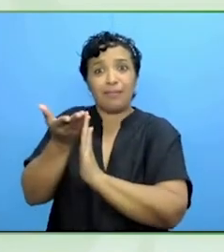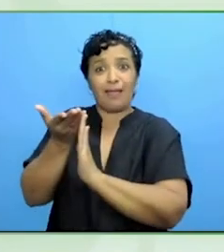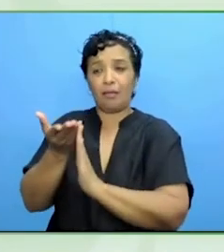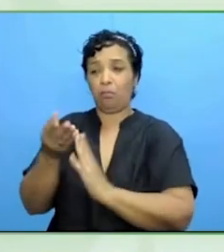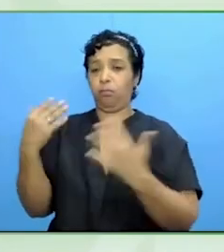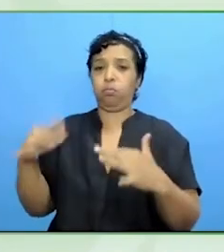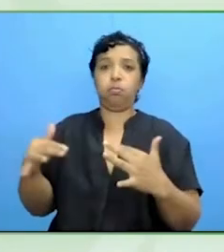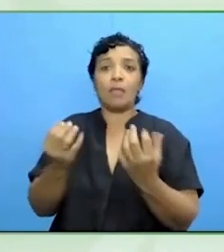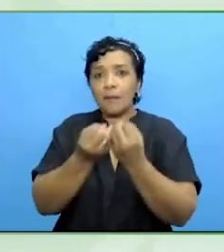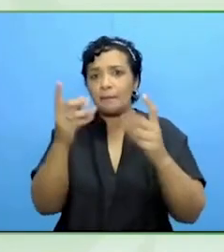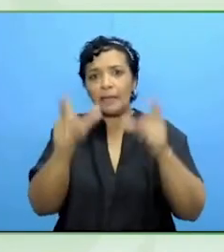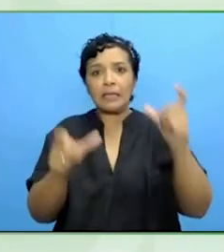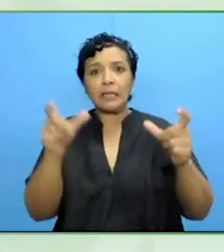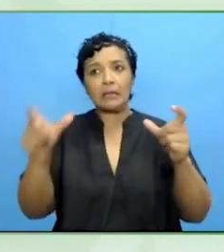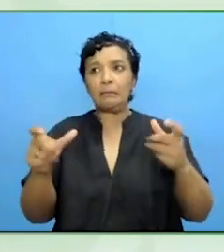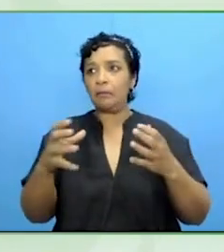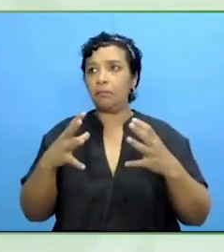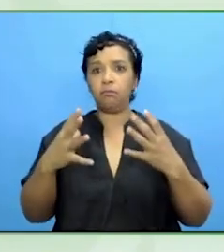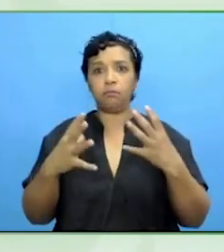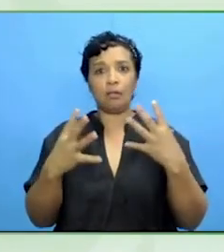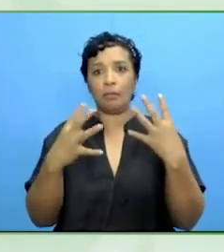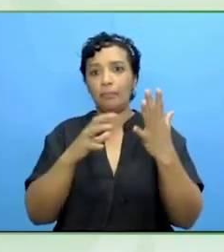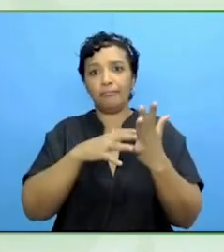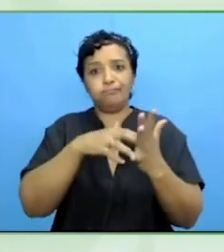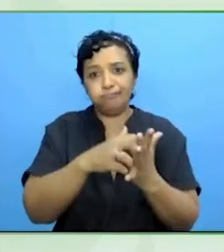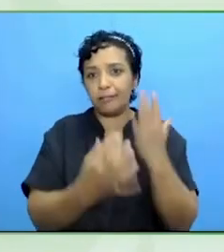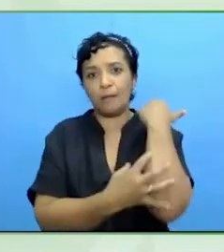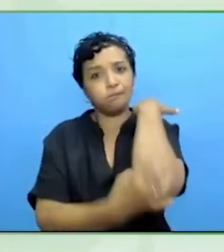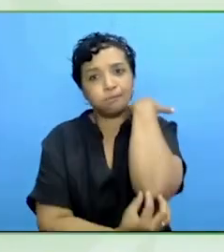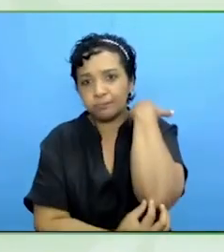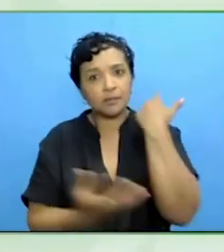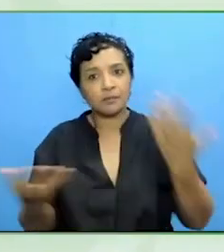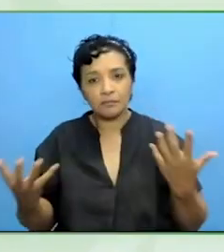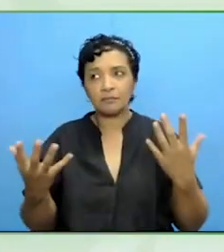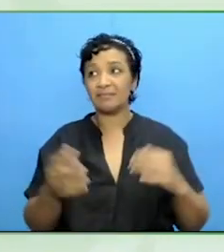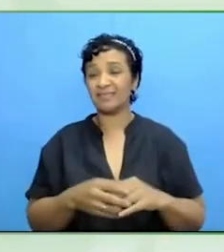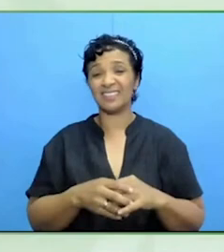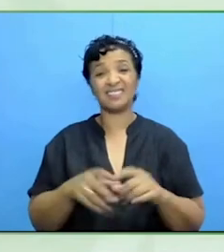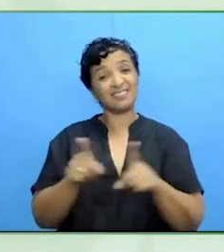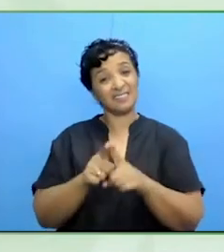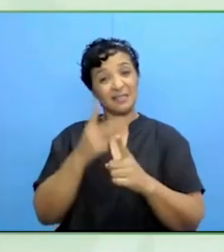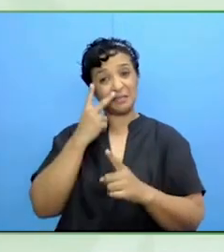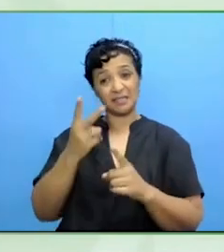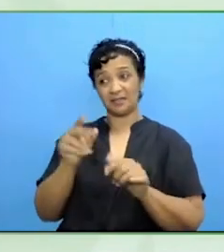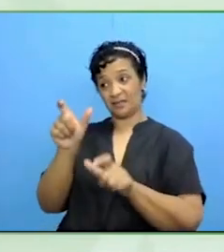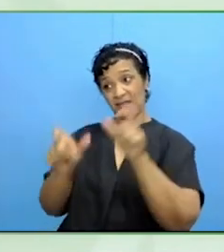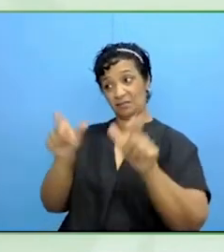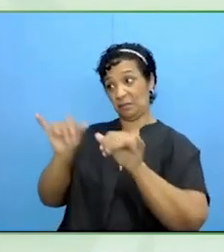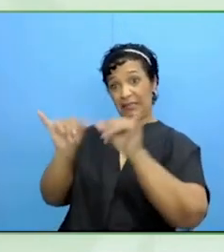Institutionalisation often becomes for people the only solution that is left.